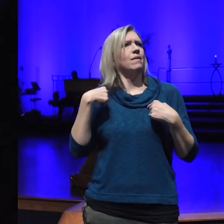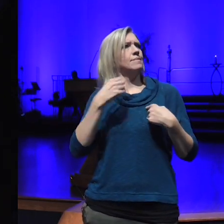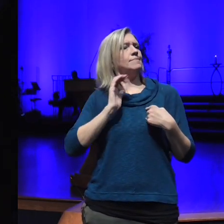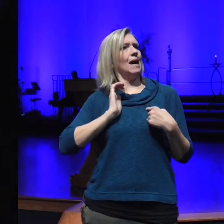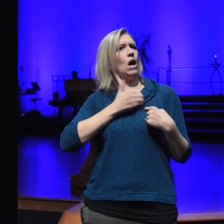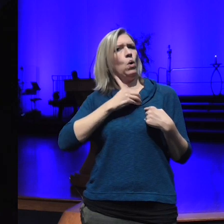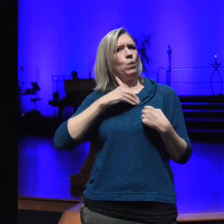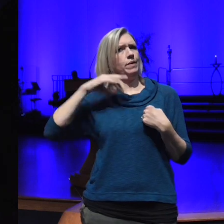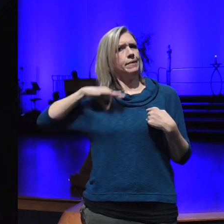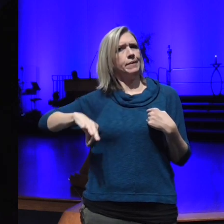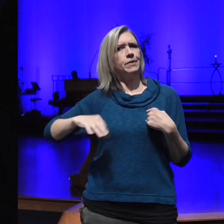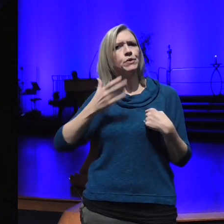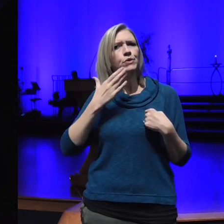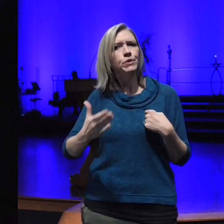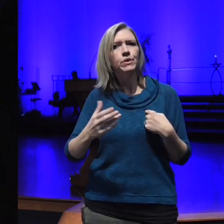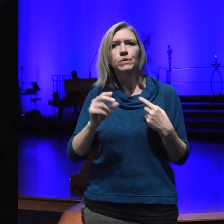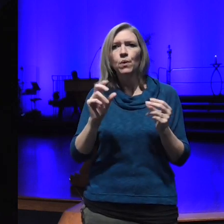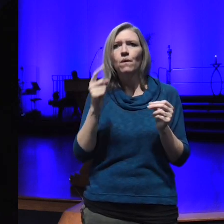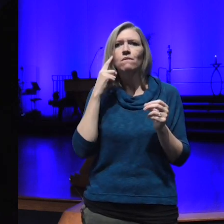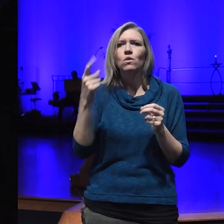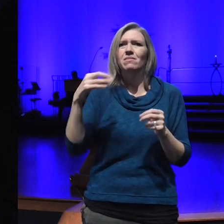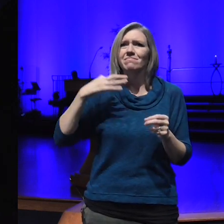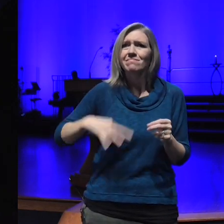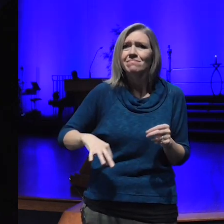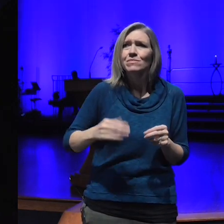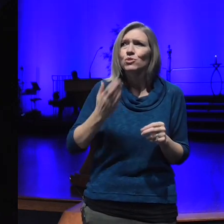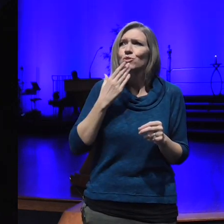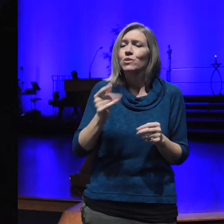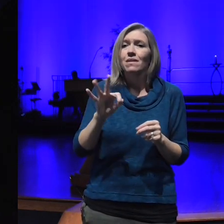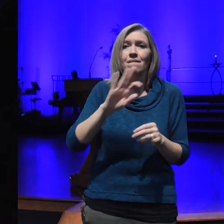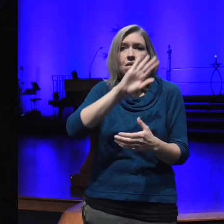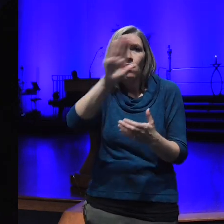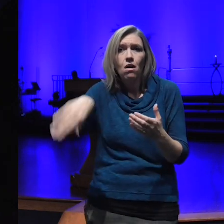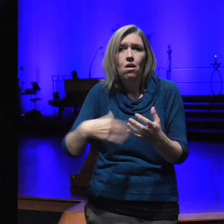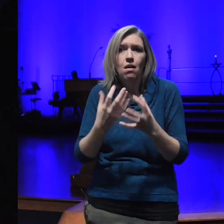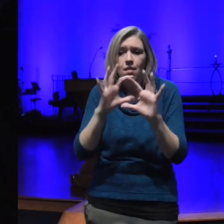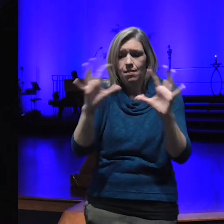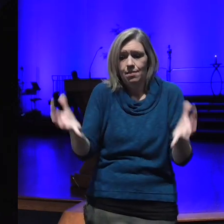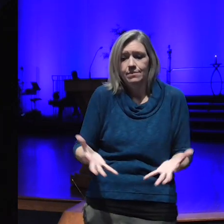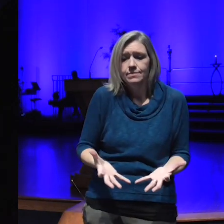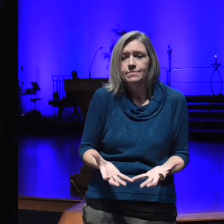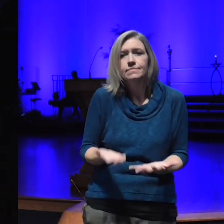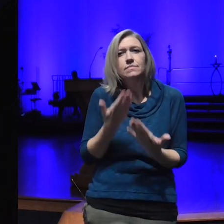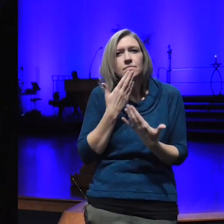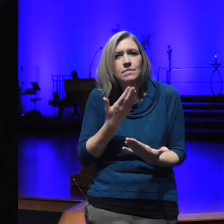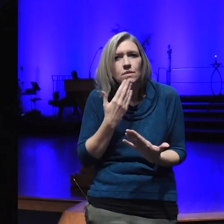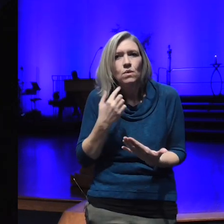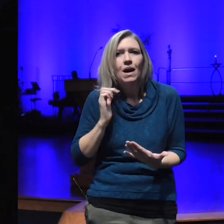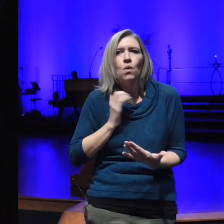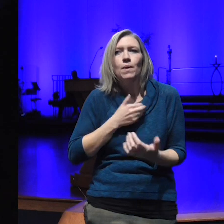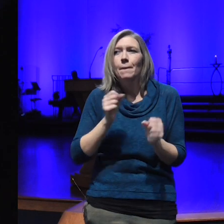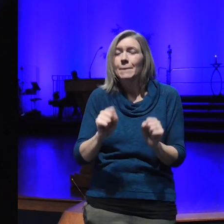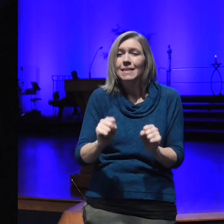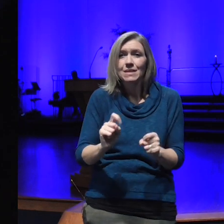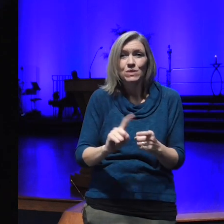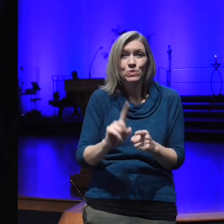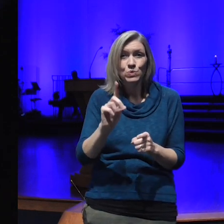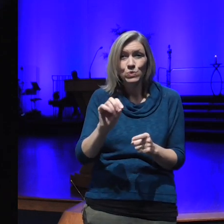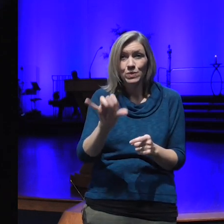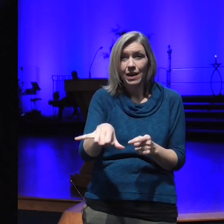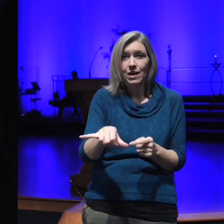good of all and we give thanks for our ability to do this as we release this prayer into the action